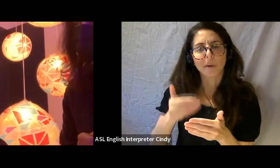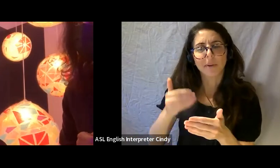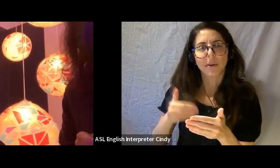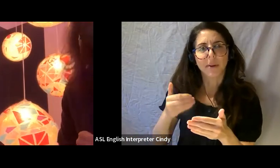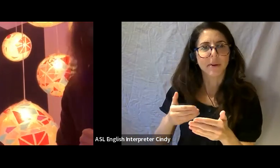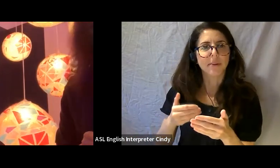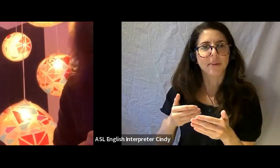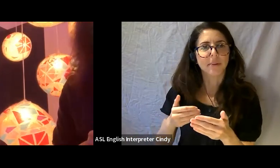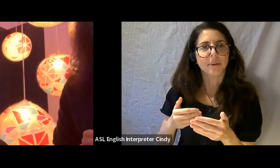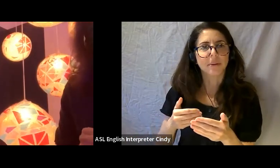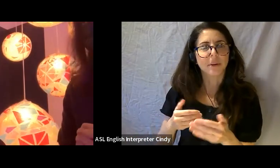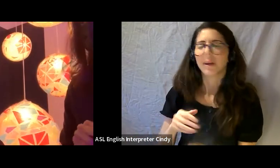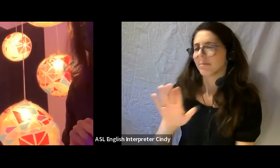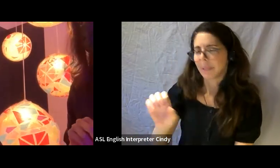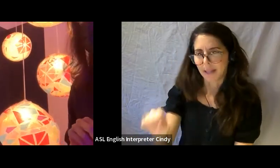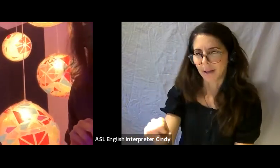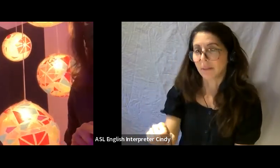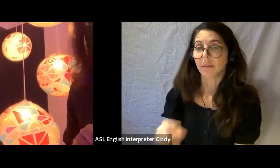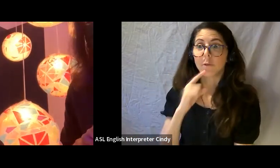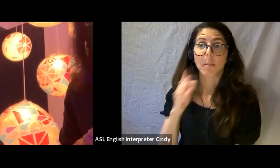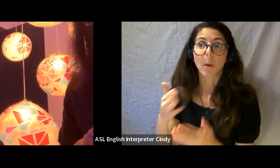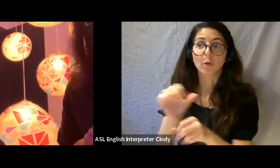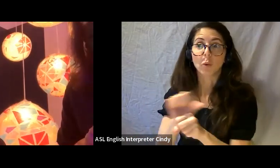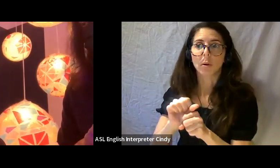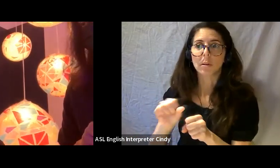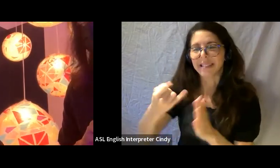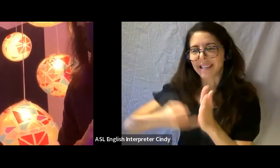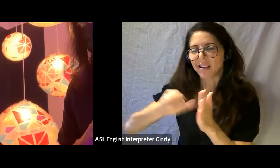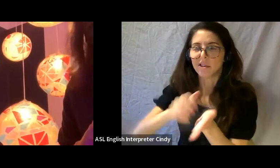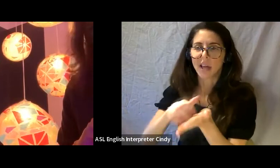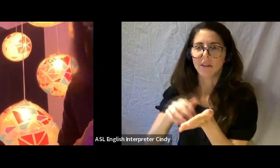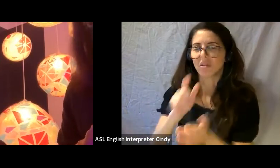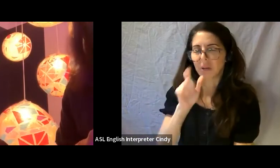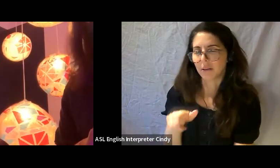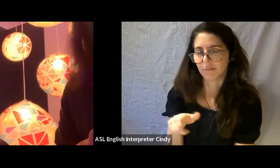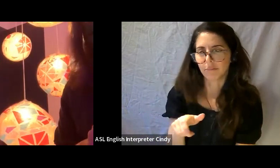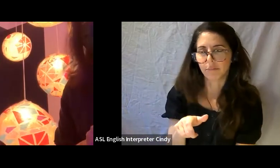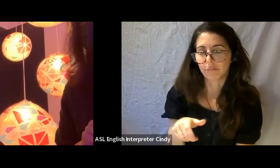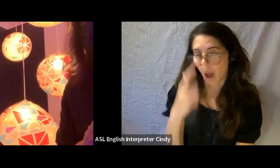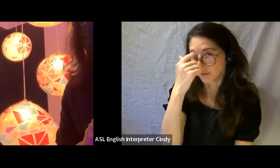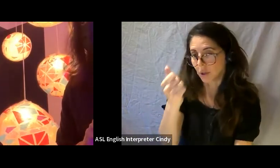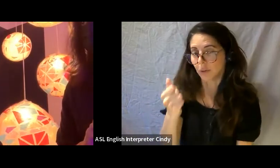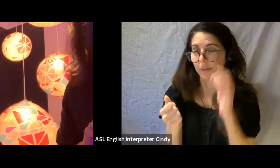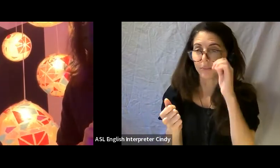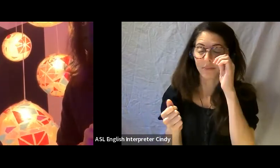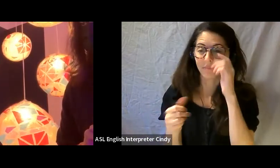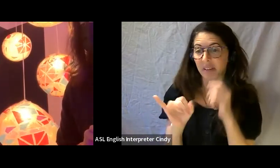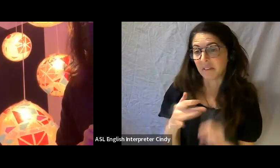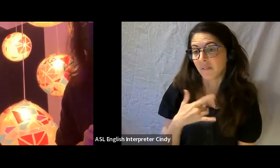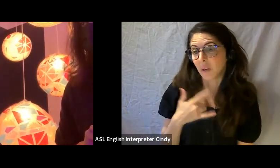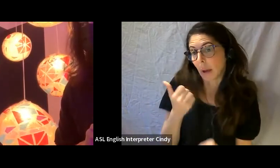Yes, you do not need sketches of proposed works, that's just something you can do if it would serve the application